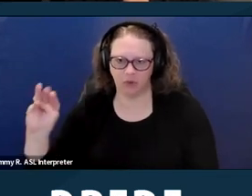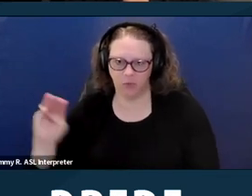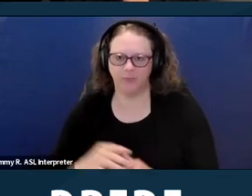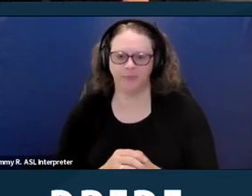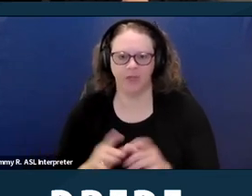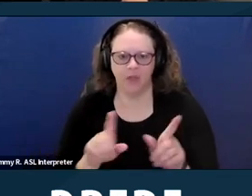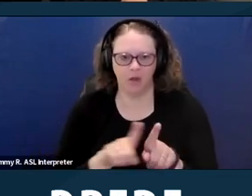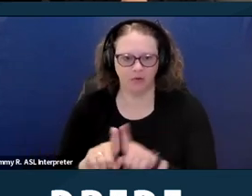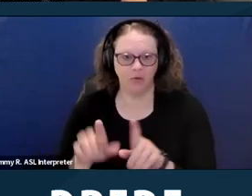Next slide.